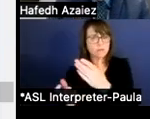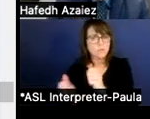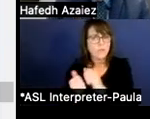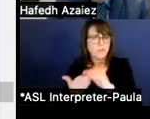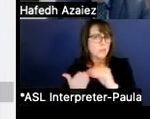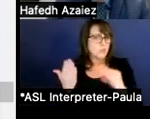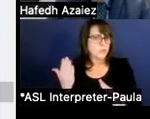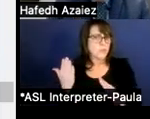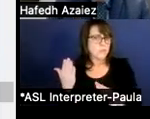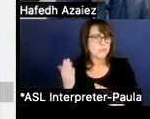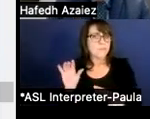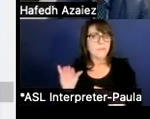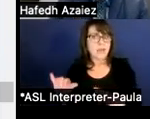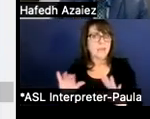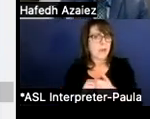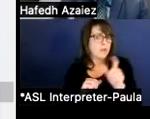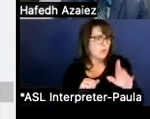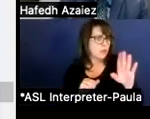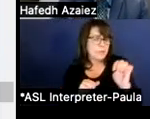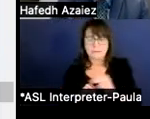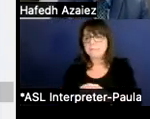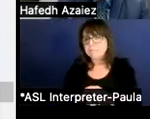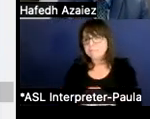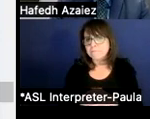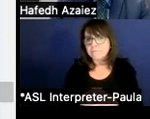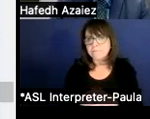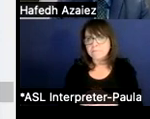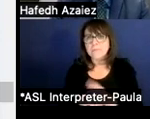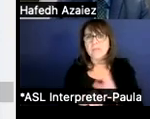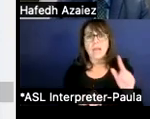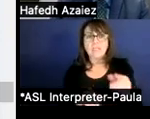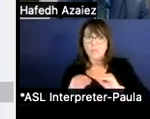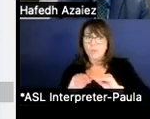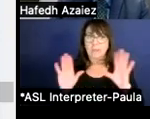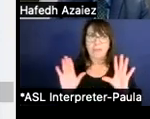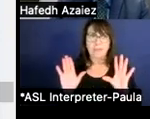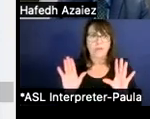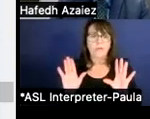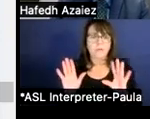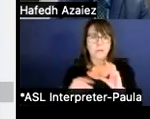which is that's how we're supposed to be. But I just wanna make sure that we make that observation because that's how we're supposed to be.